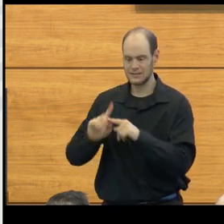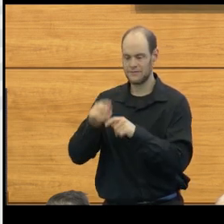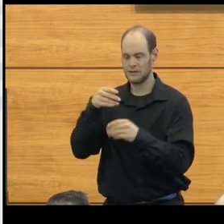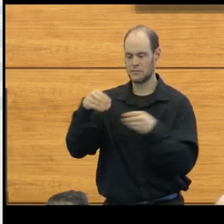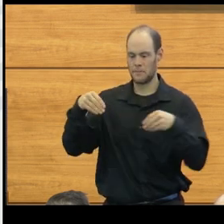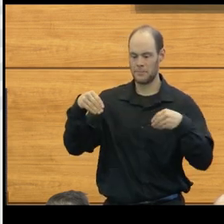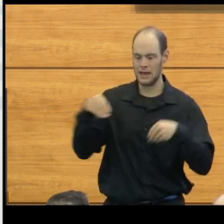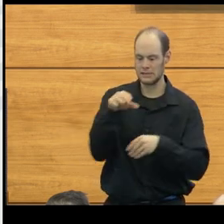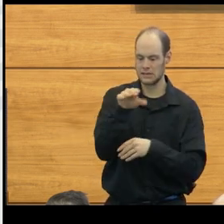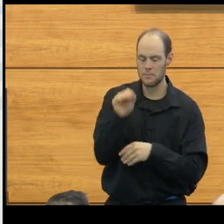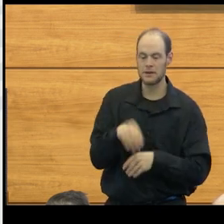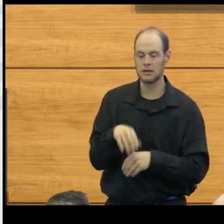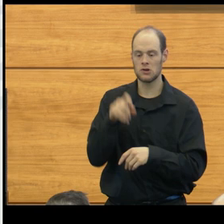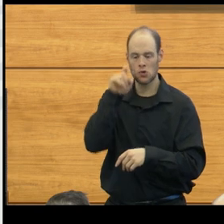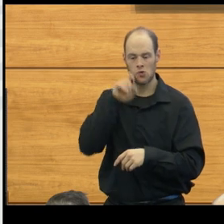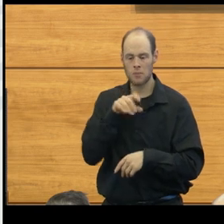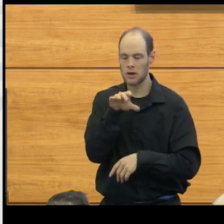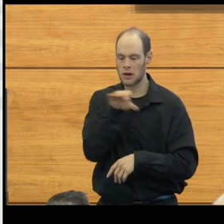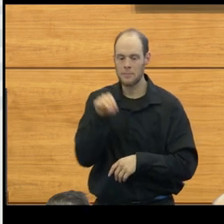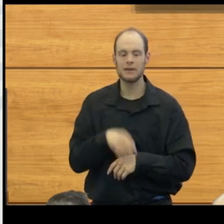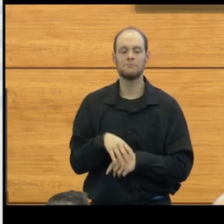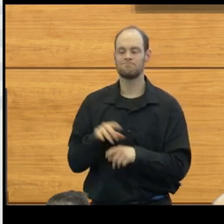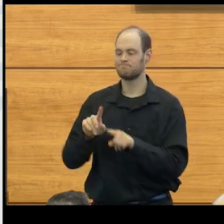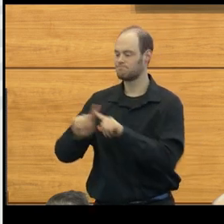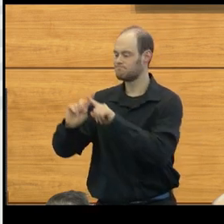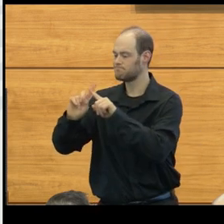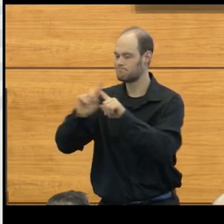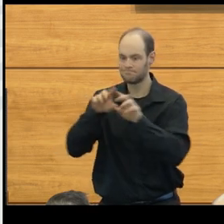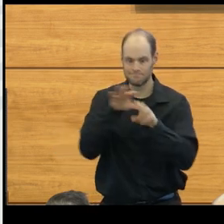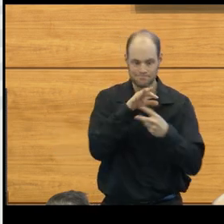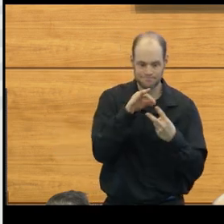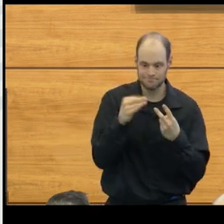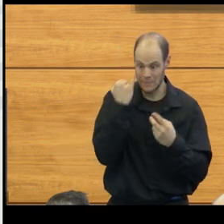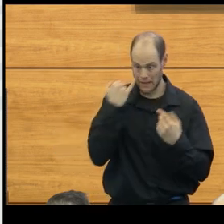and rubber companies that were out there to see if there were any options that were available.